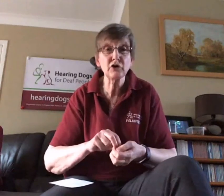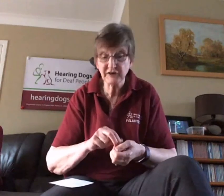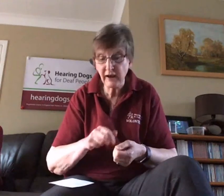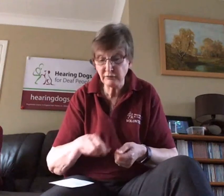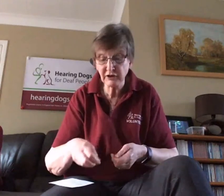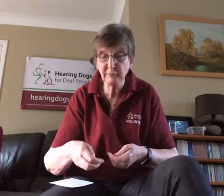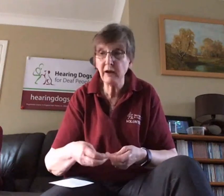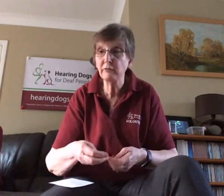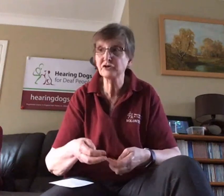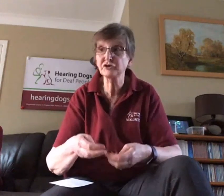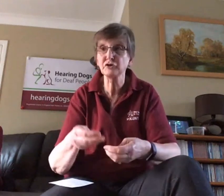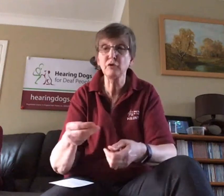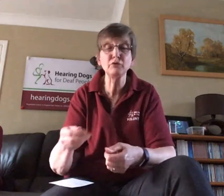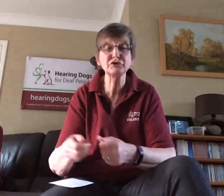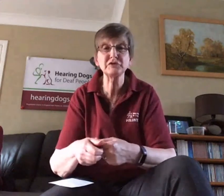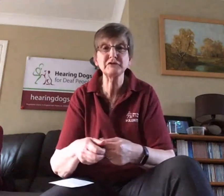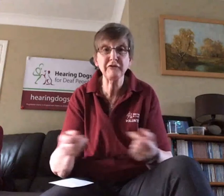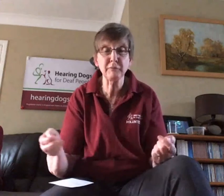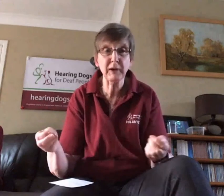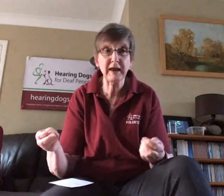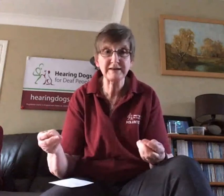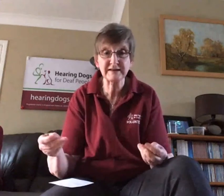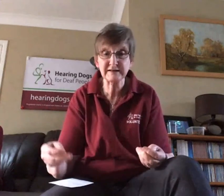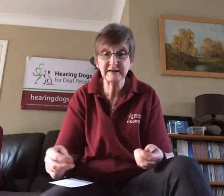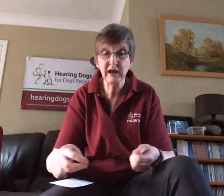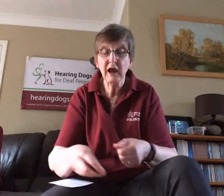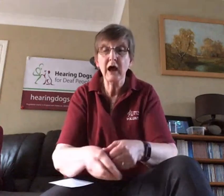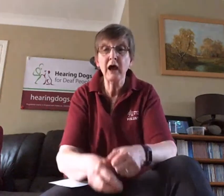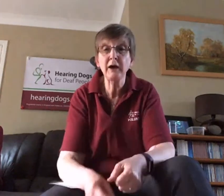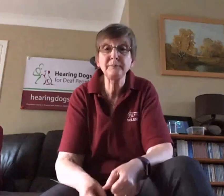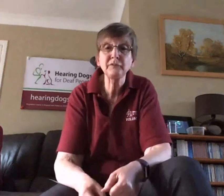out and about to all sorts of different places, to learn how to behave.